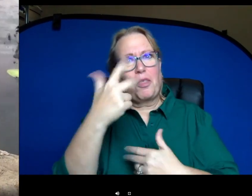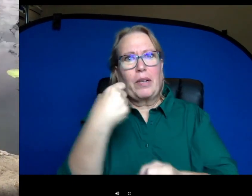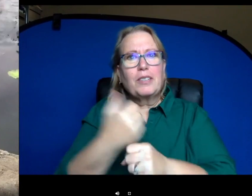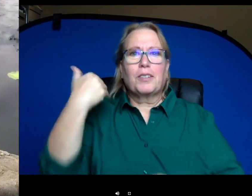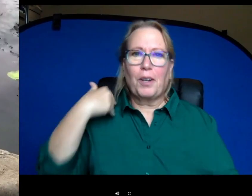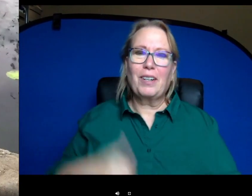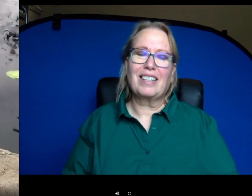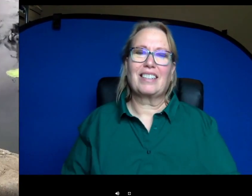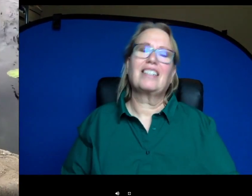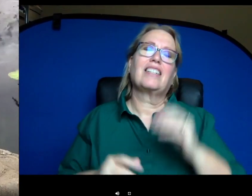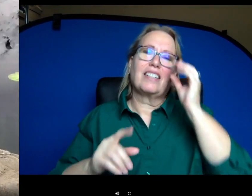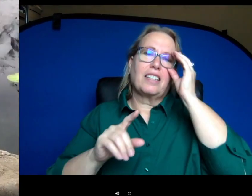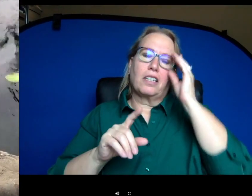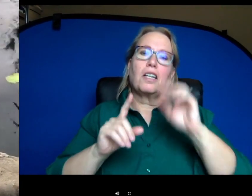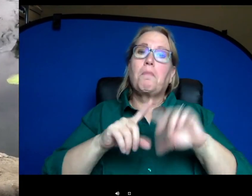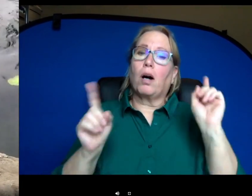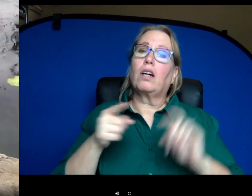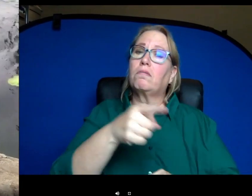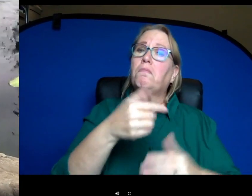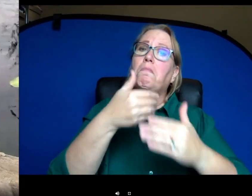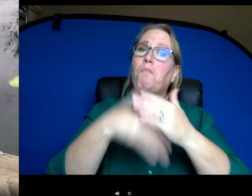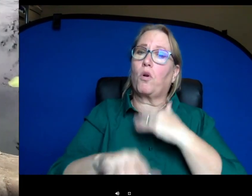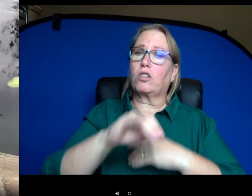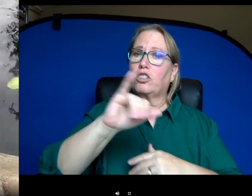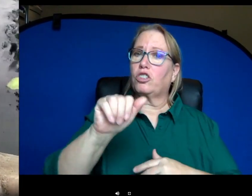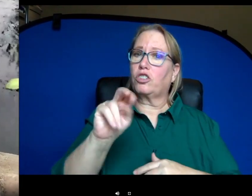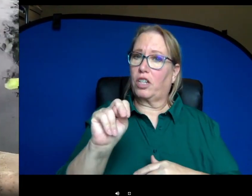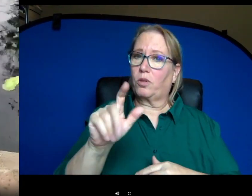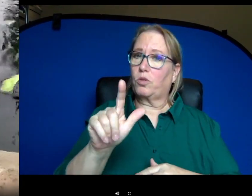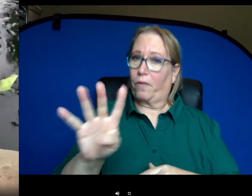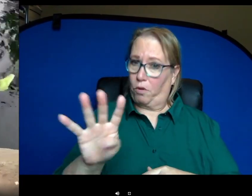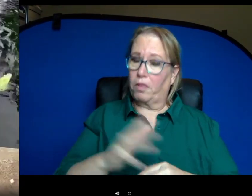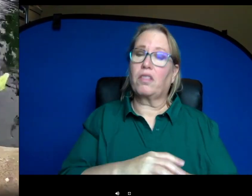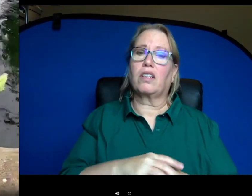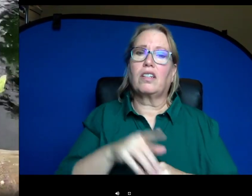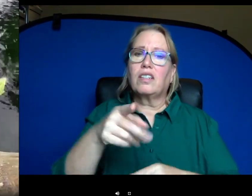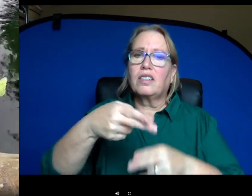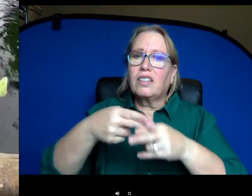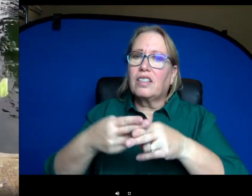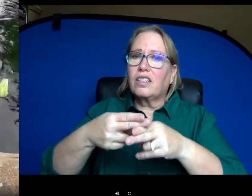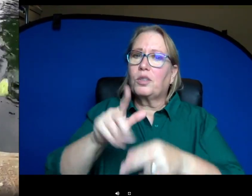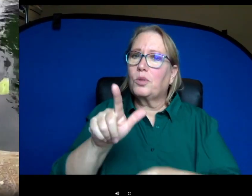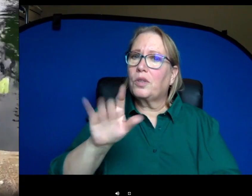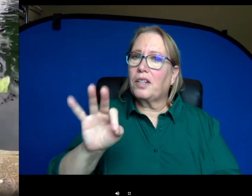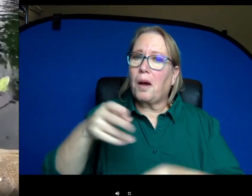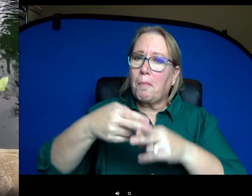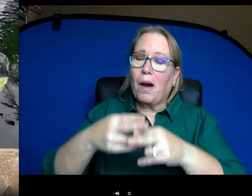born on January 24th and she was only 29 pounds. So she wasn't able to stand and